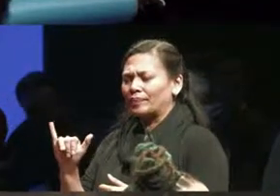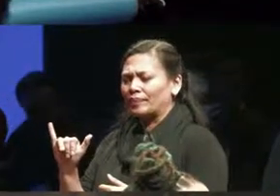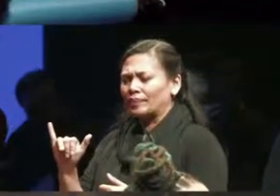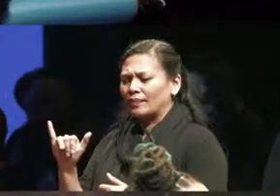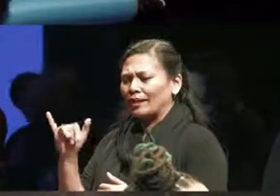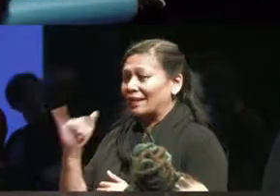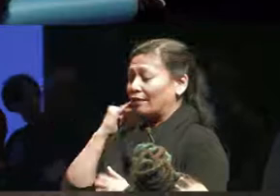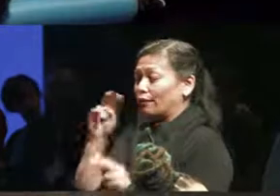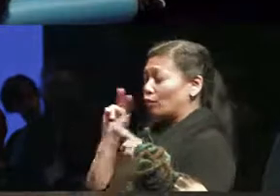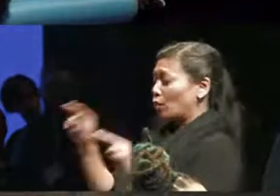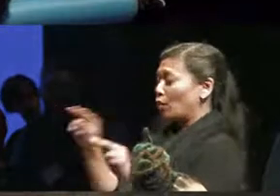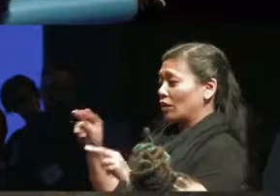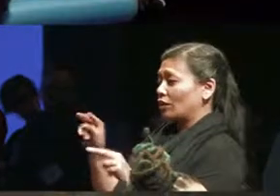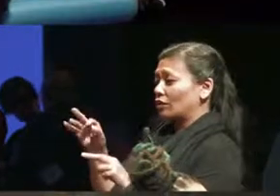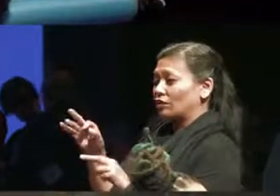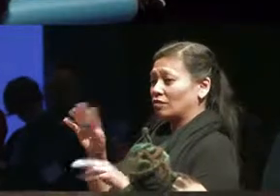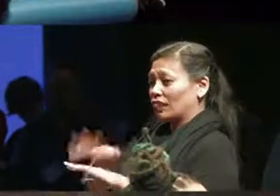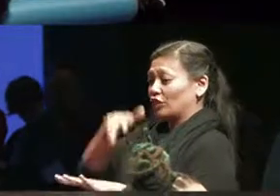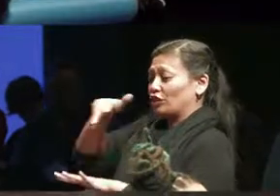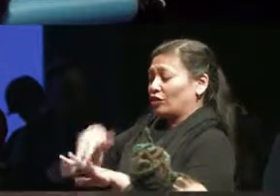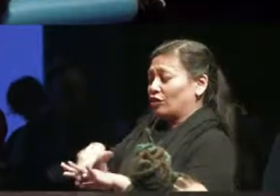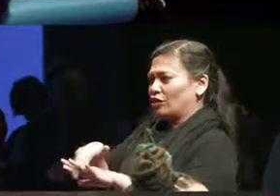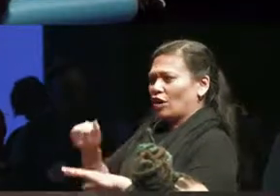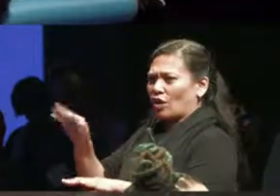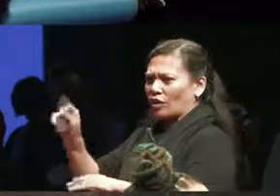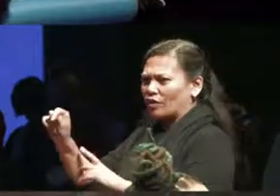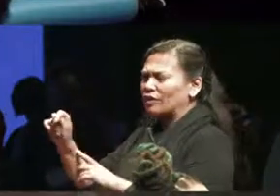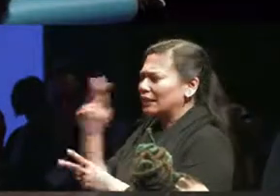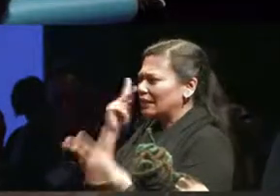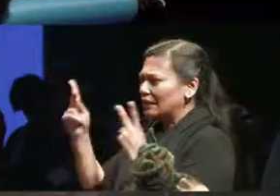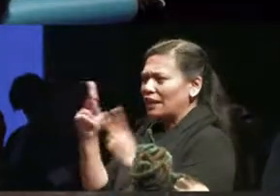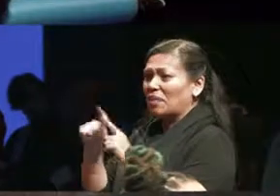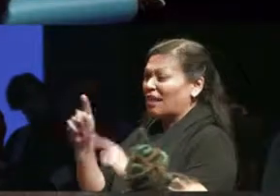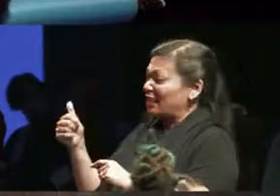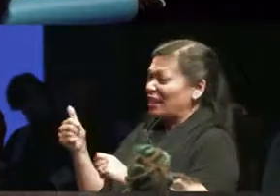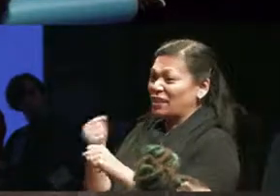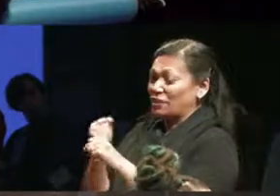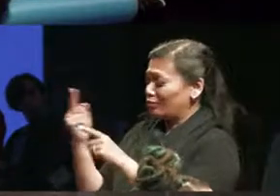arts flourish. Over the last decade I've learned so much from visual artists and